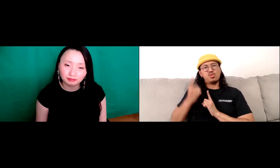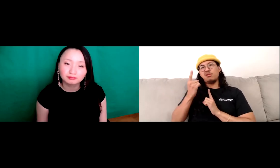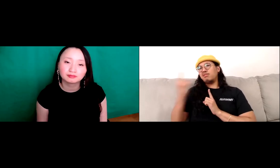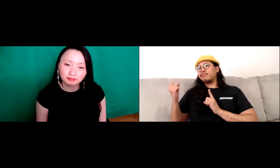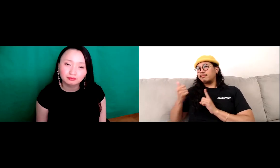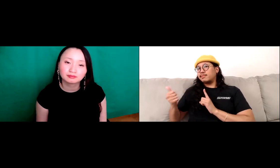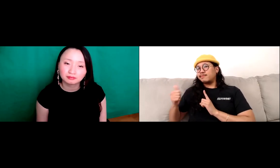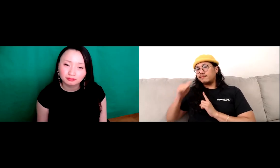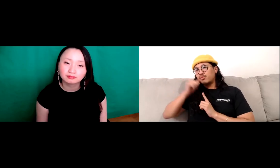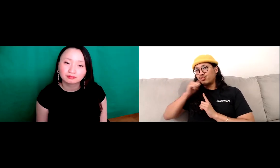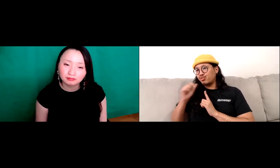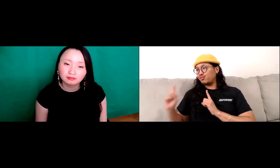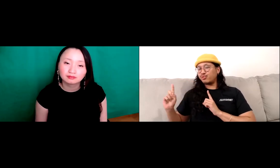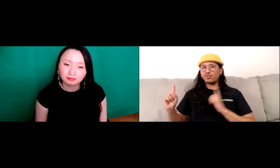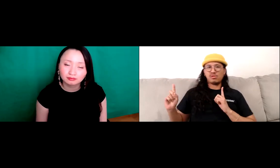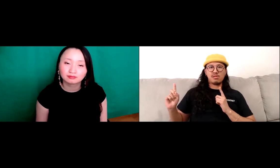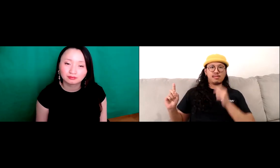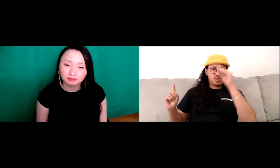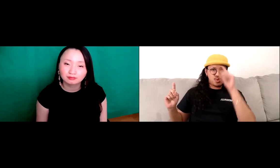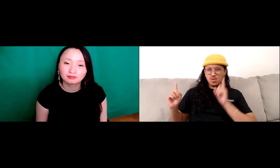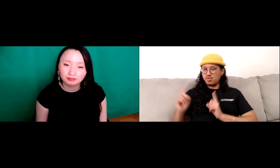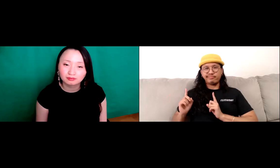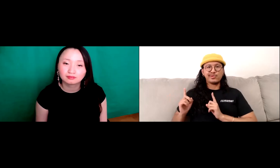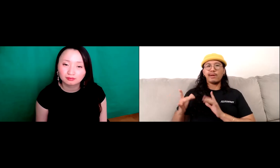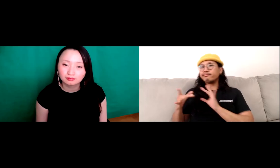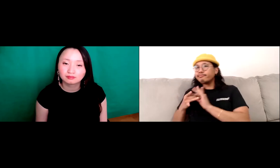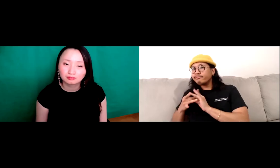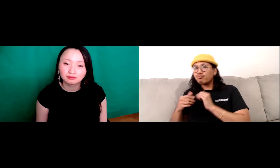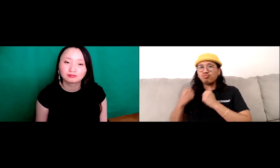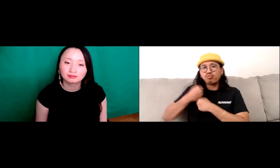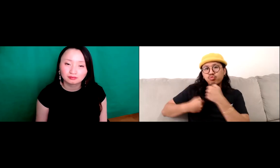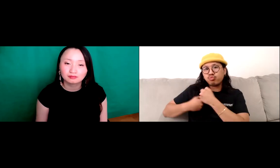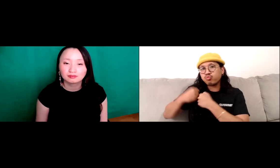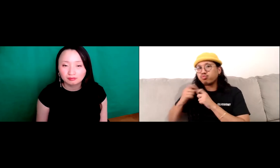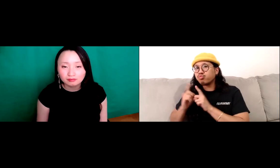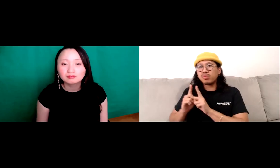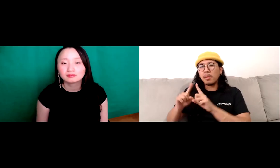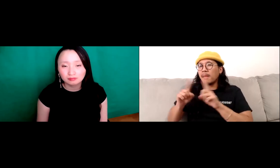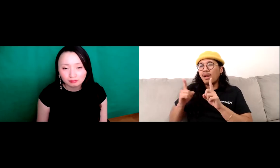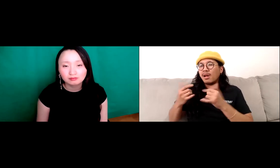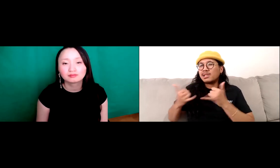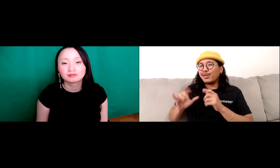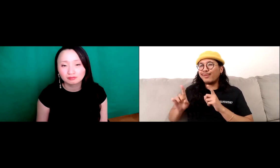And I was also the only Asian kid. There's maybe one other girl, and and we got